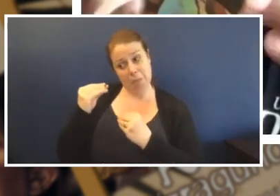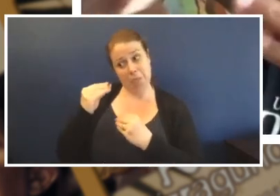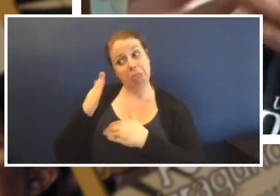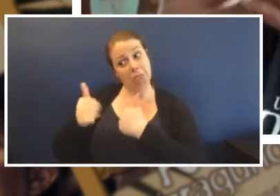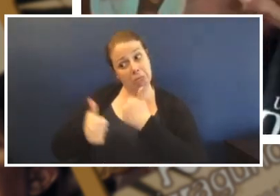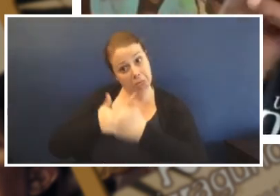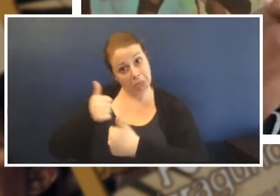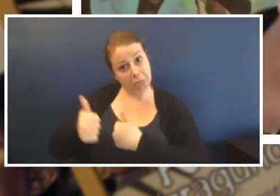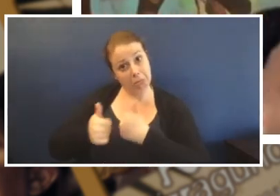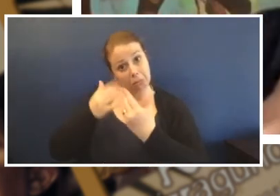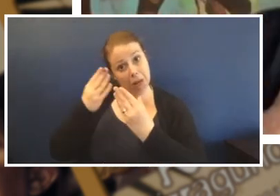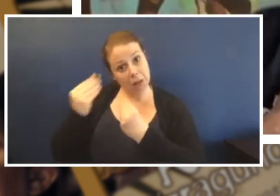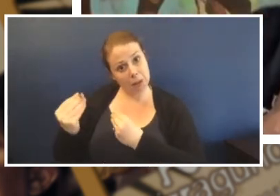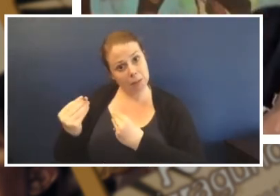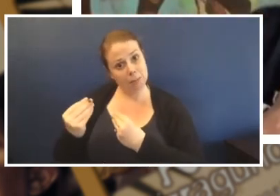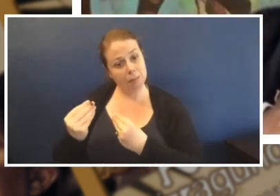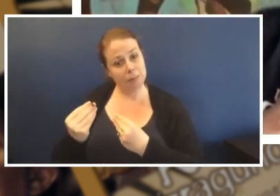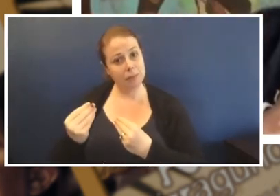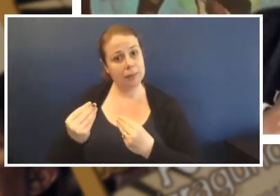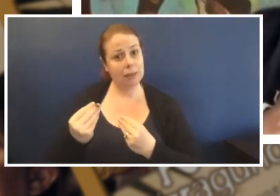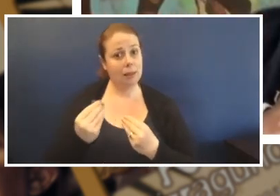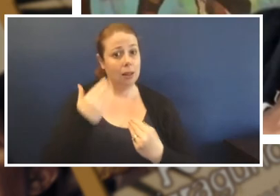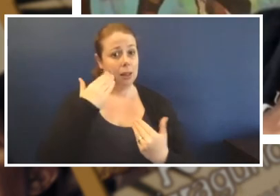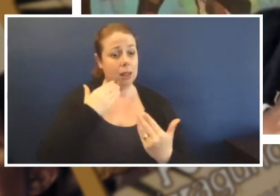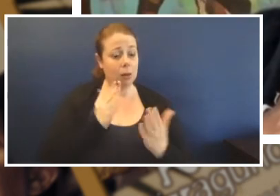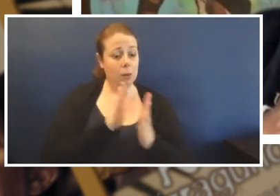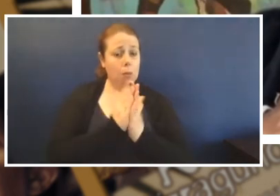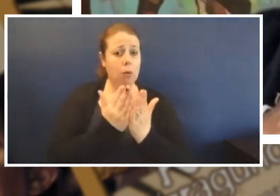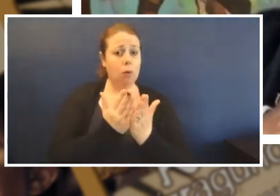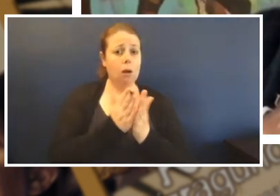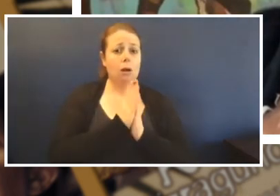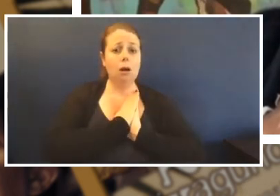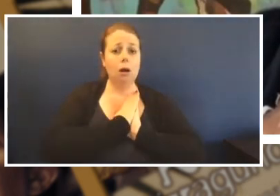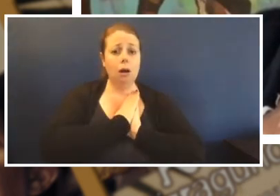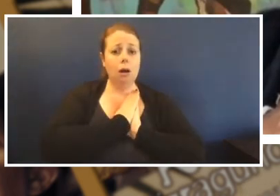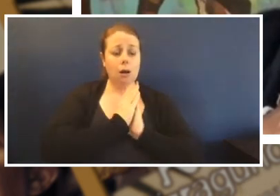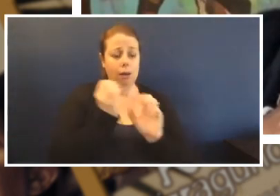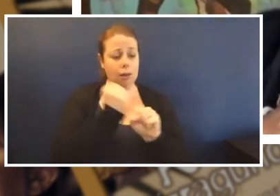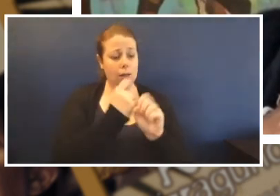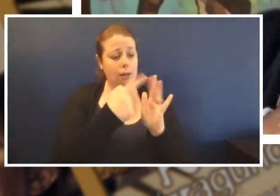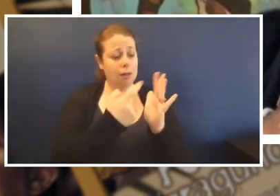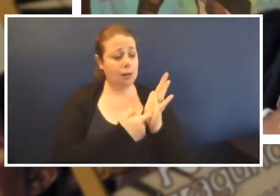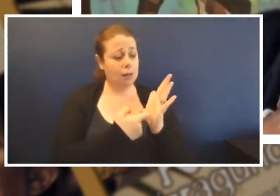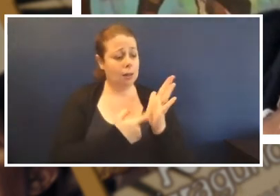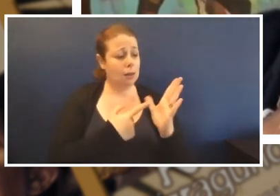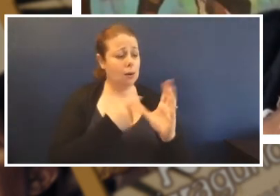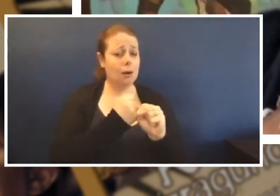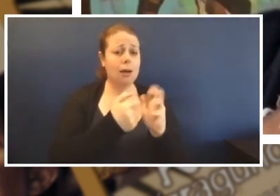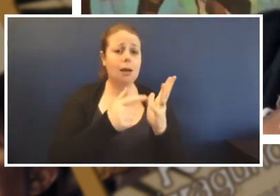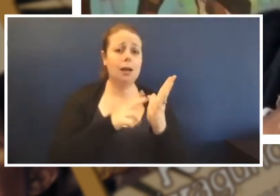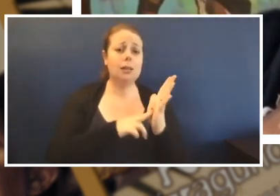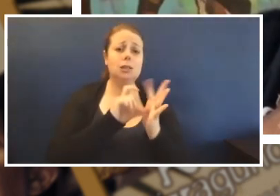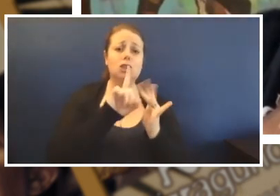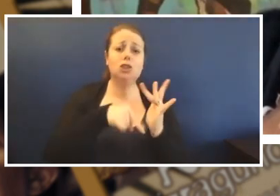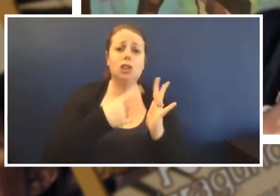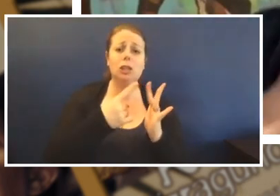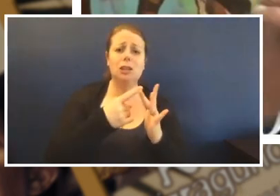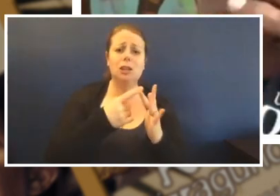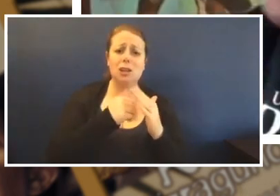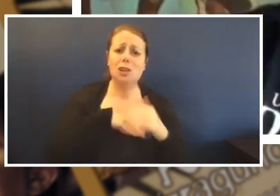She held the book she said, Girragundji the frog made me feel really safe'